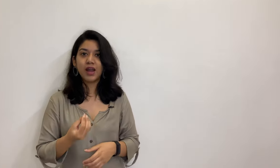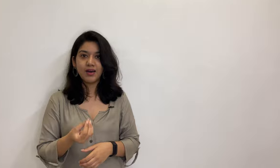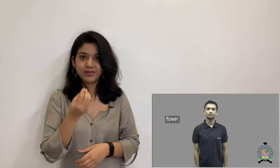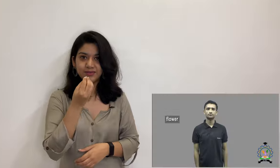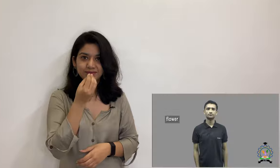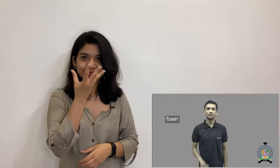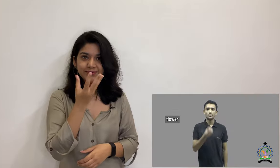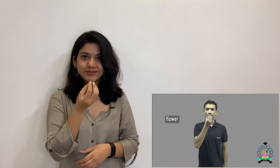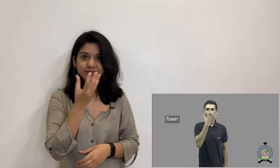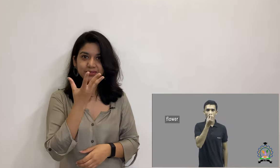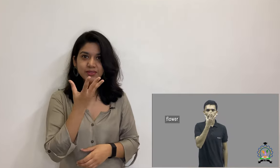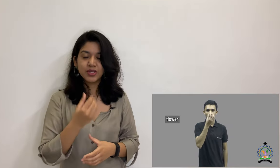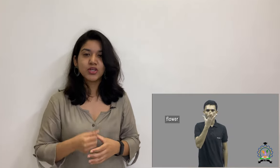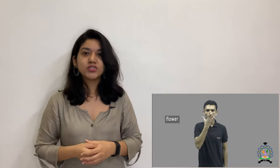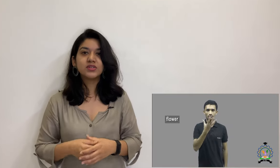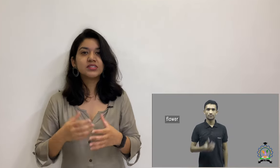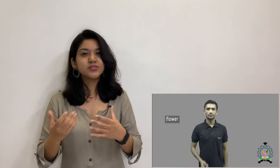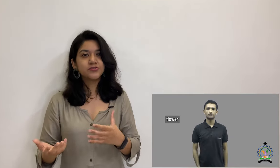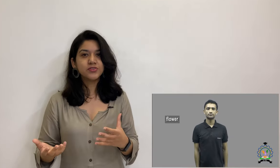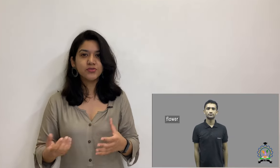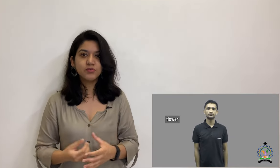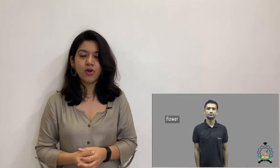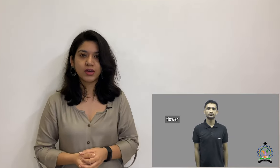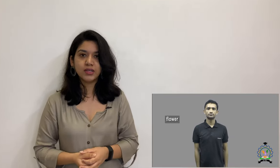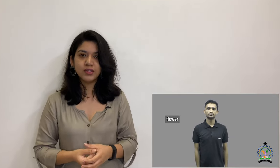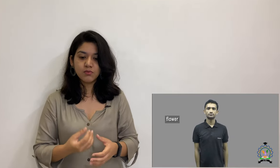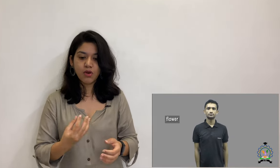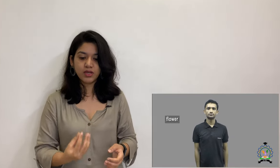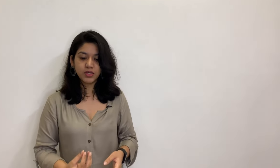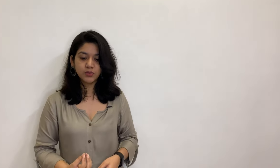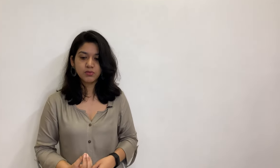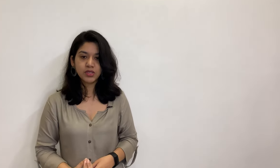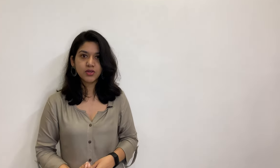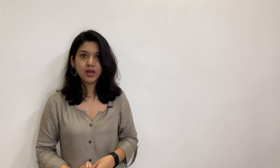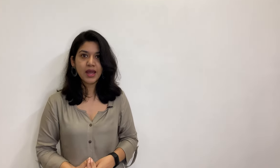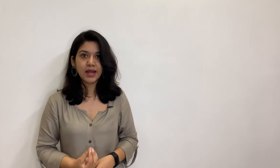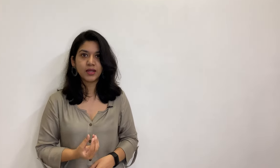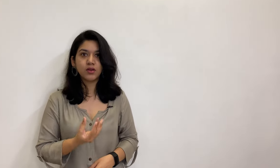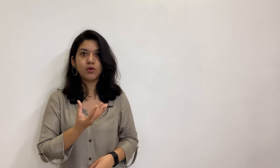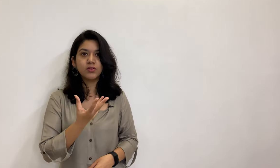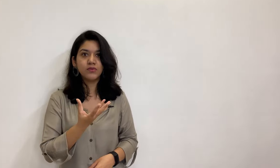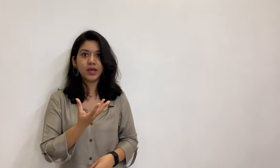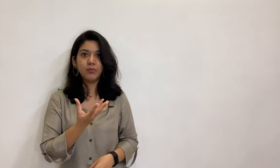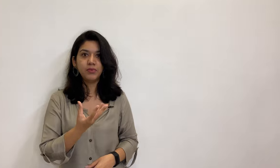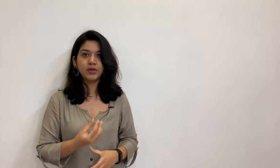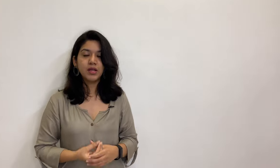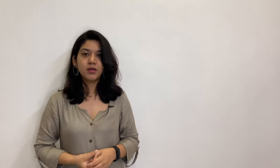Flower. It's different from morning, in morning you bring your hand all the way up